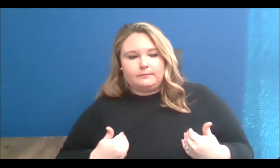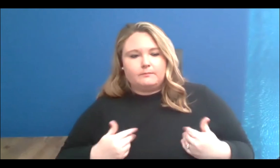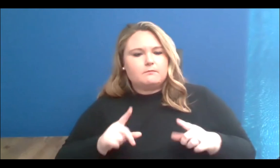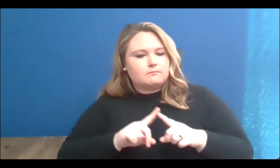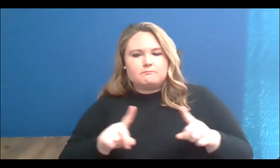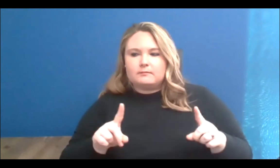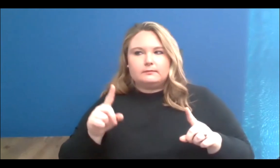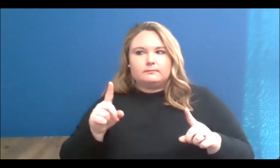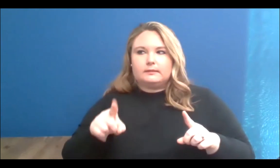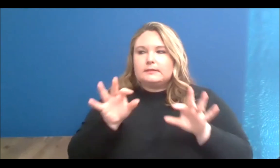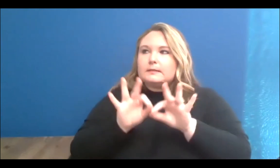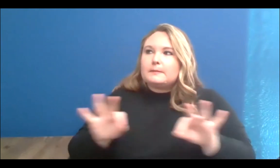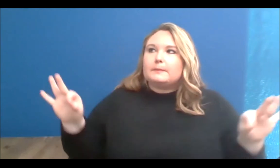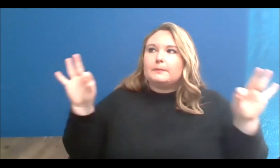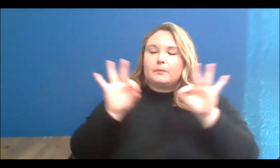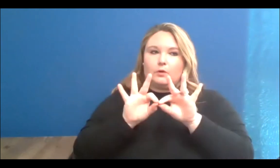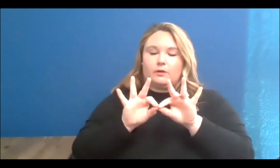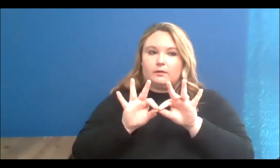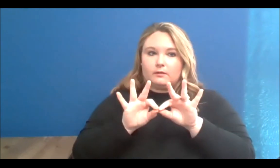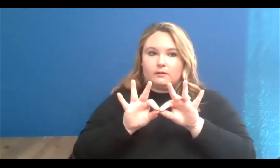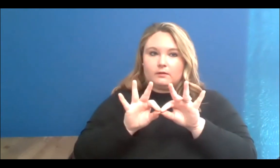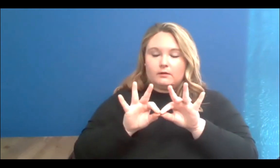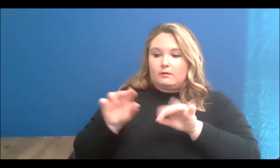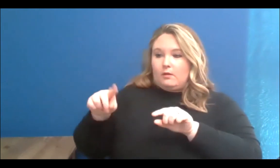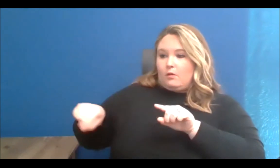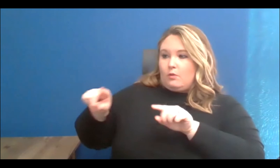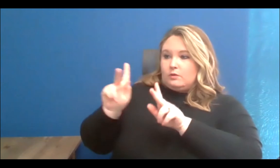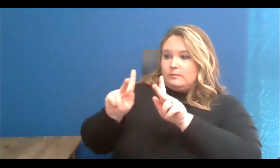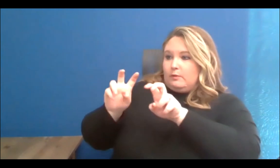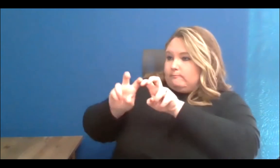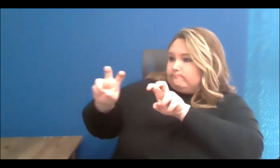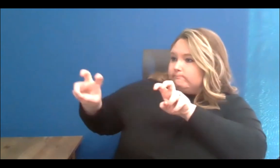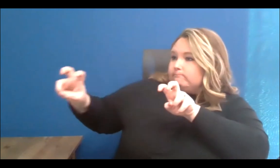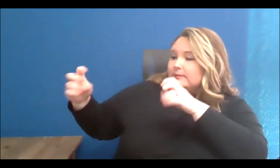that having the wise panelists that we have today, we open this space to the